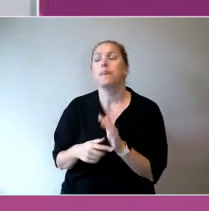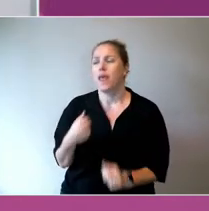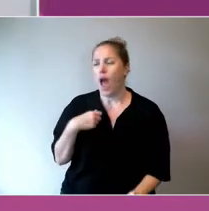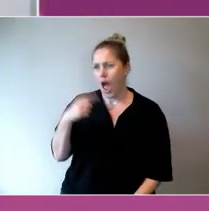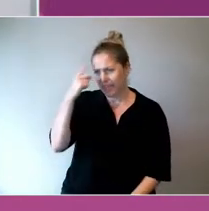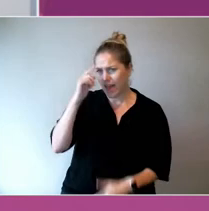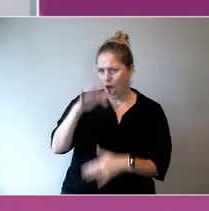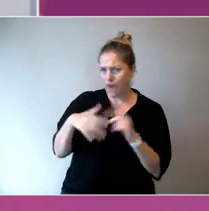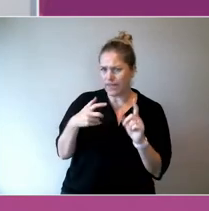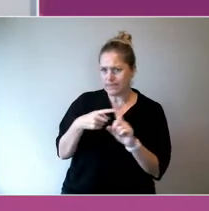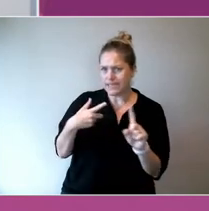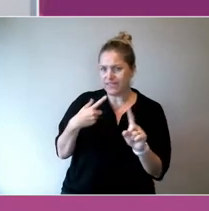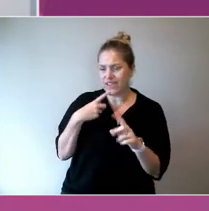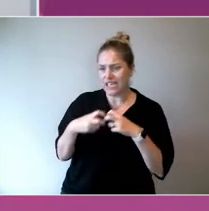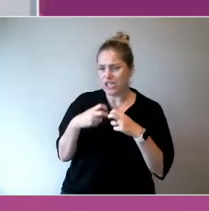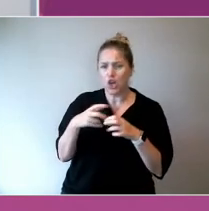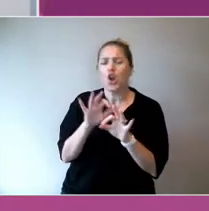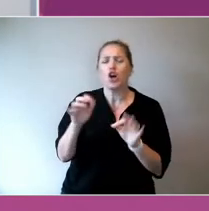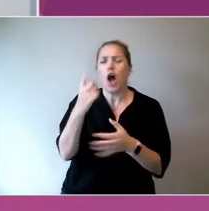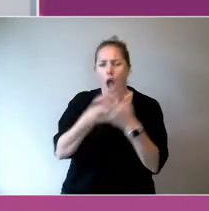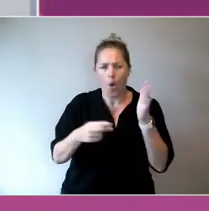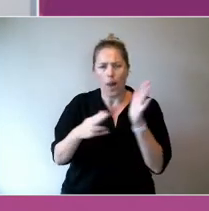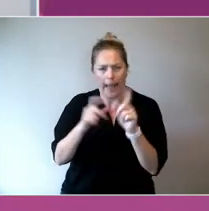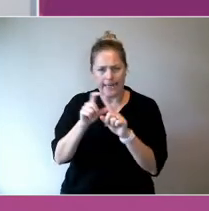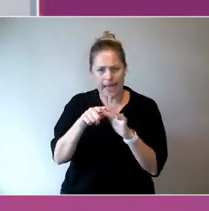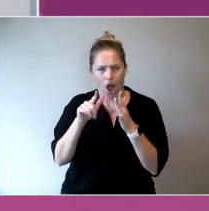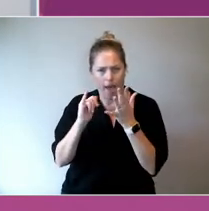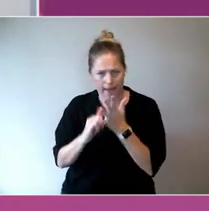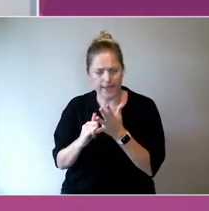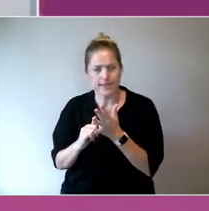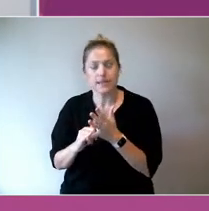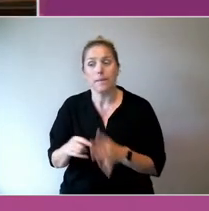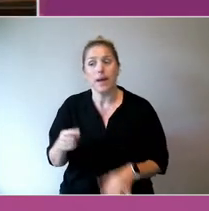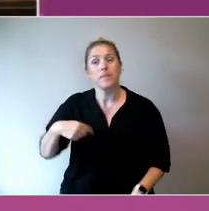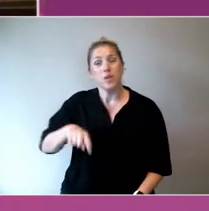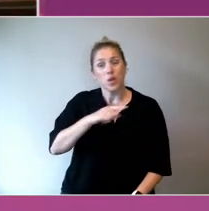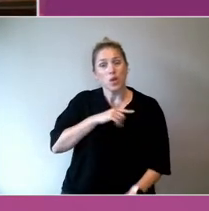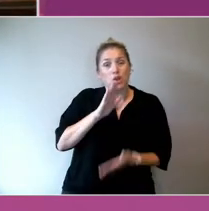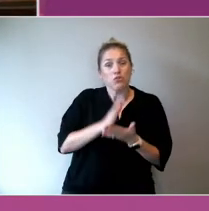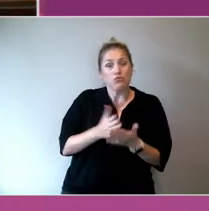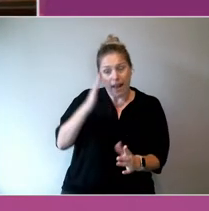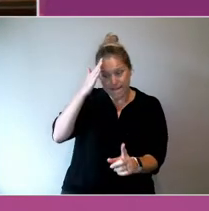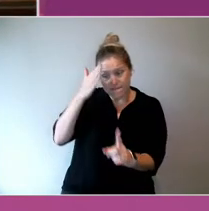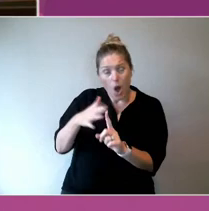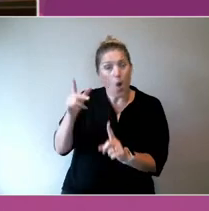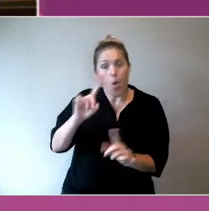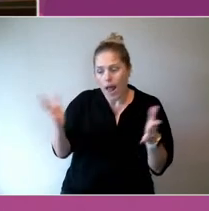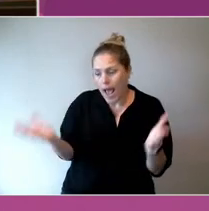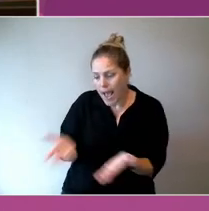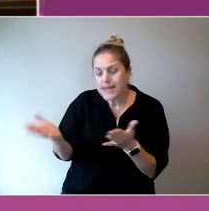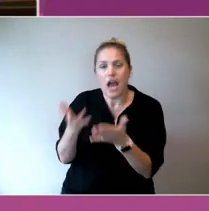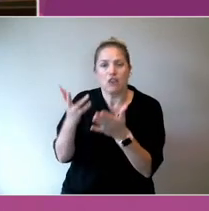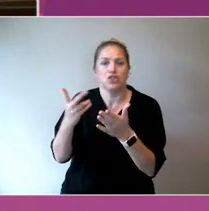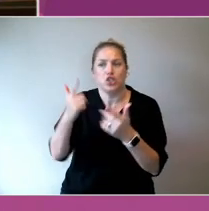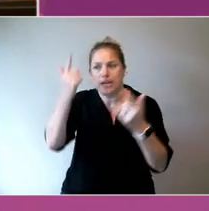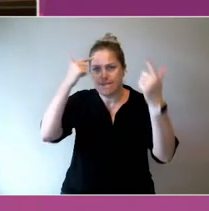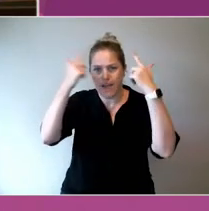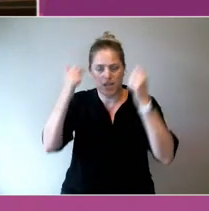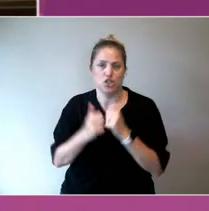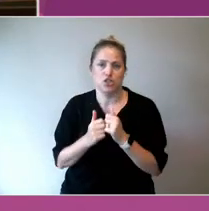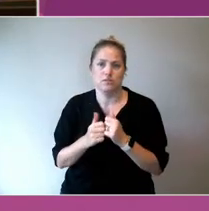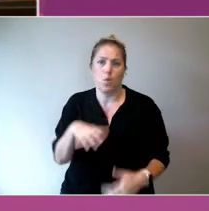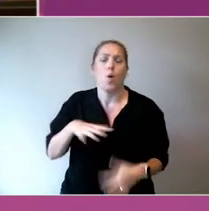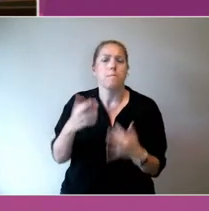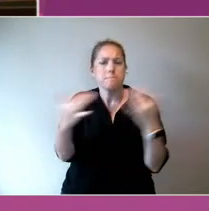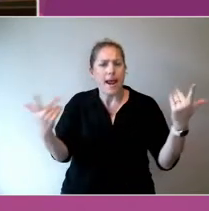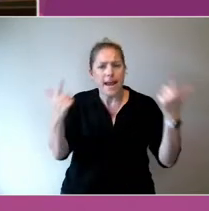the issue of you want to both encourage innovation, 1,000 flowers bloom and new ideas emerge,